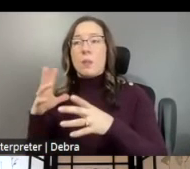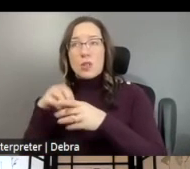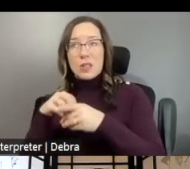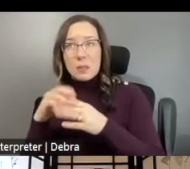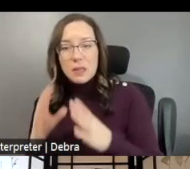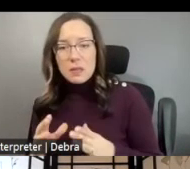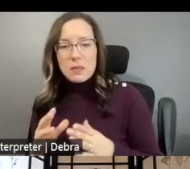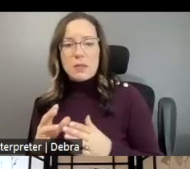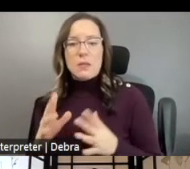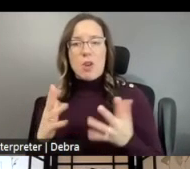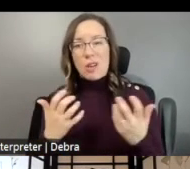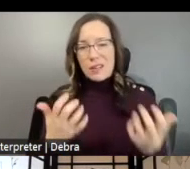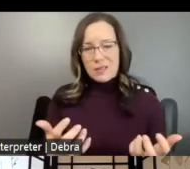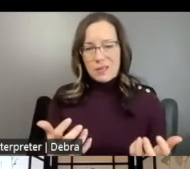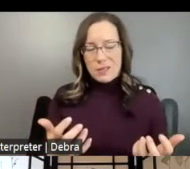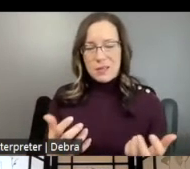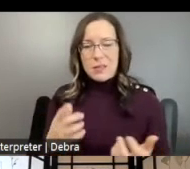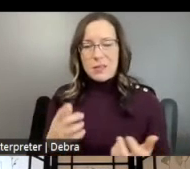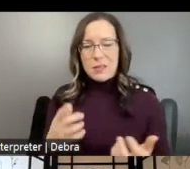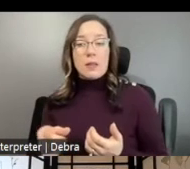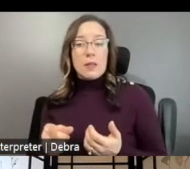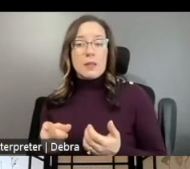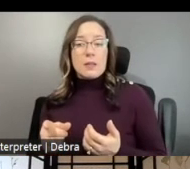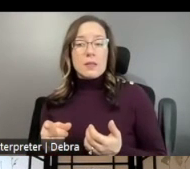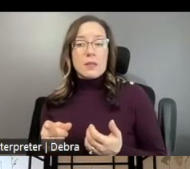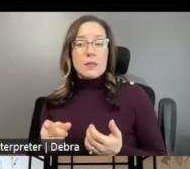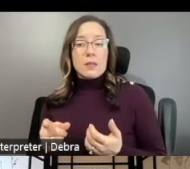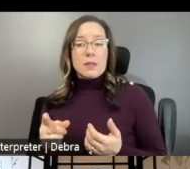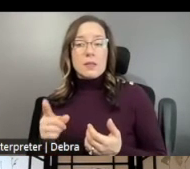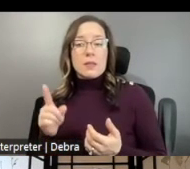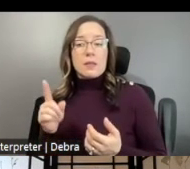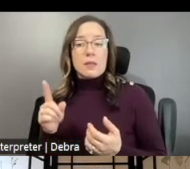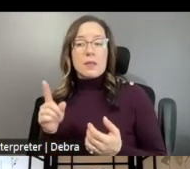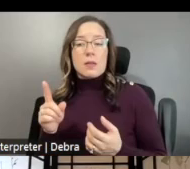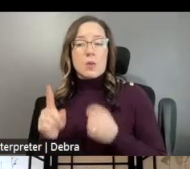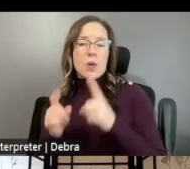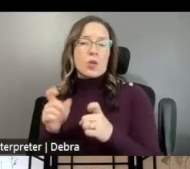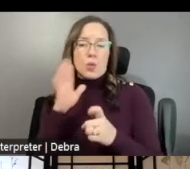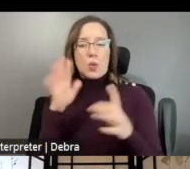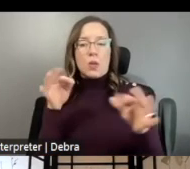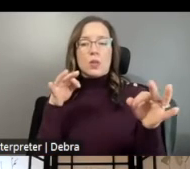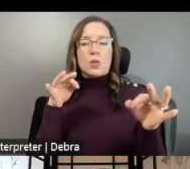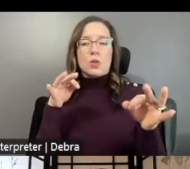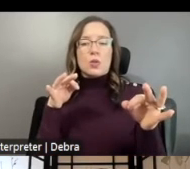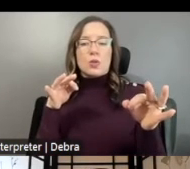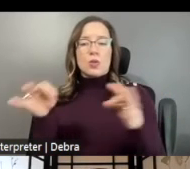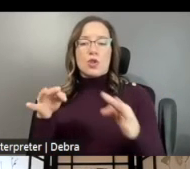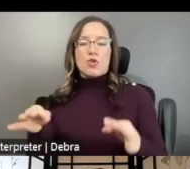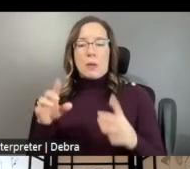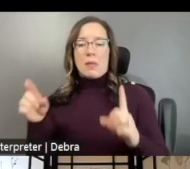IN THIS QUESTION YOU WERE, EXCUSE ME, YOU WILL DESCRIBE THE INTENDED COMMUNITIES AND